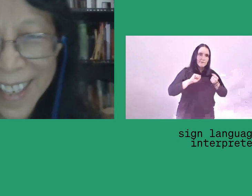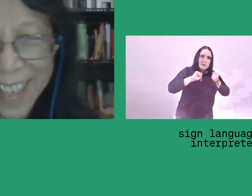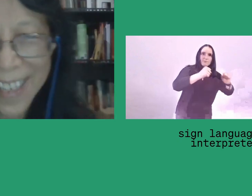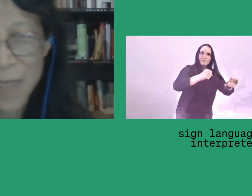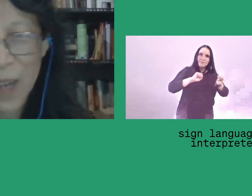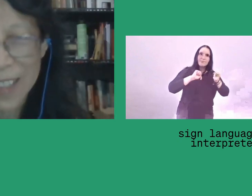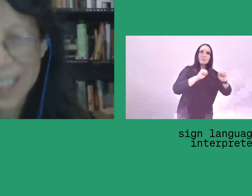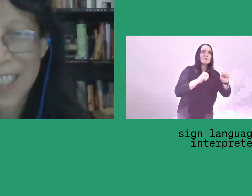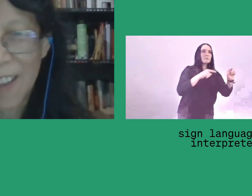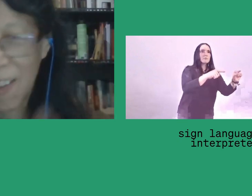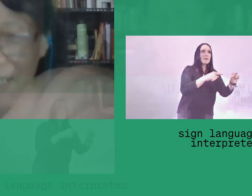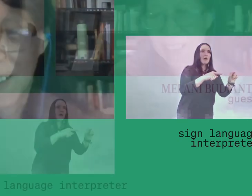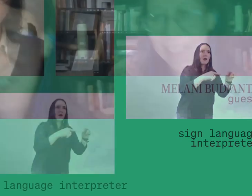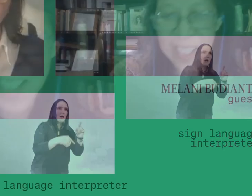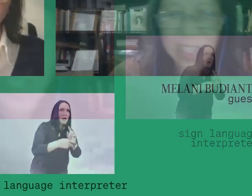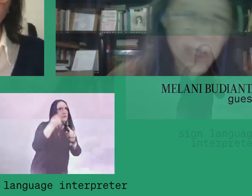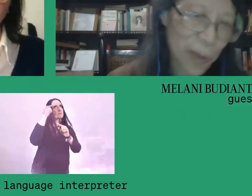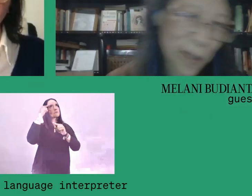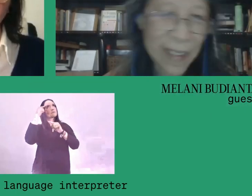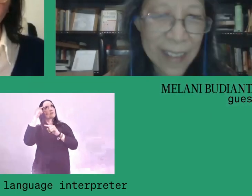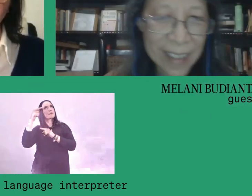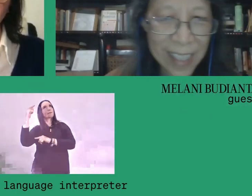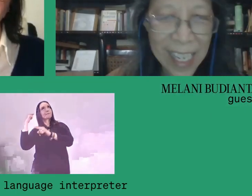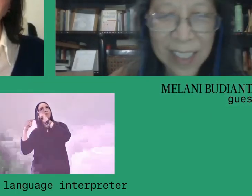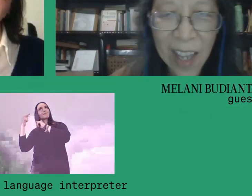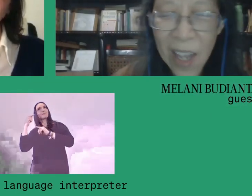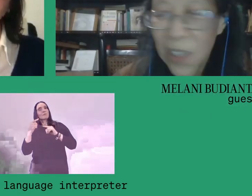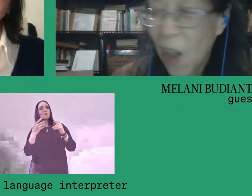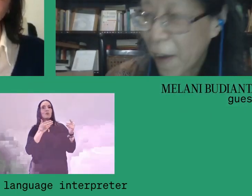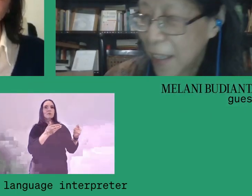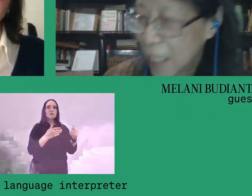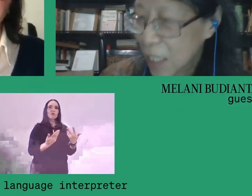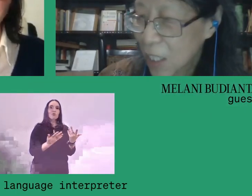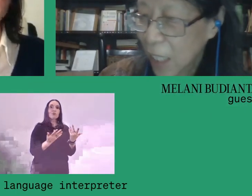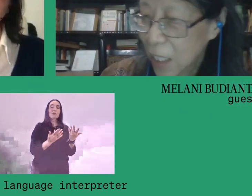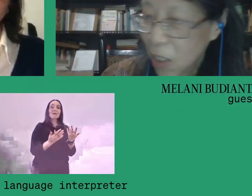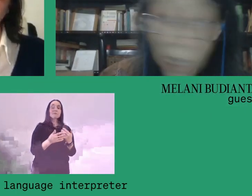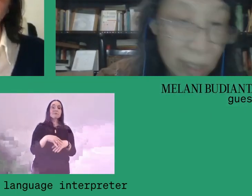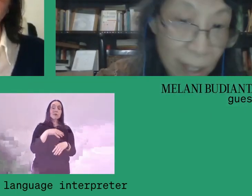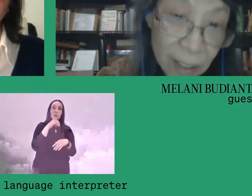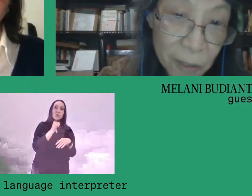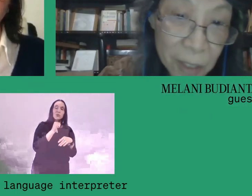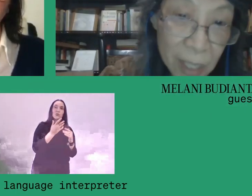in practising their religion or things. So I find it interesting that these cultural activists,